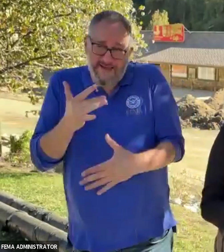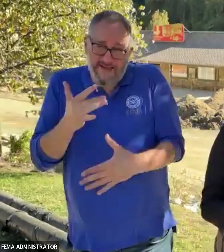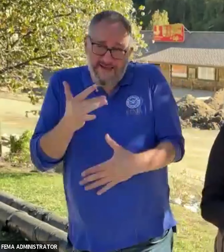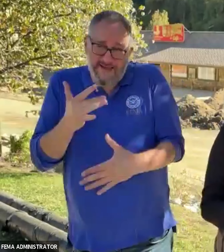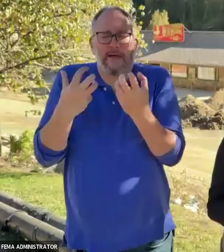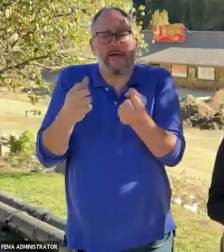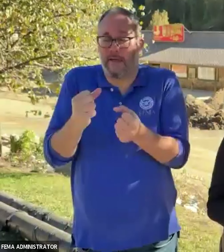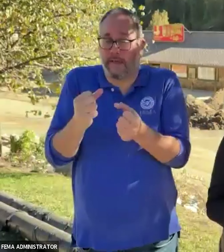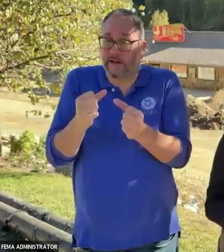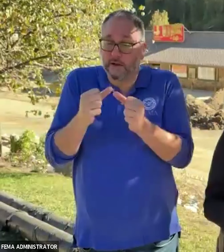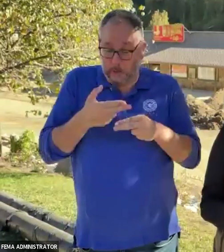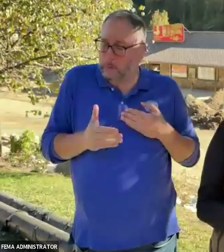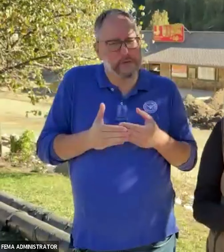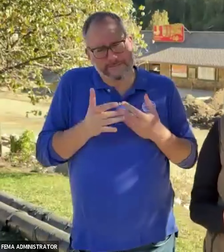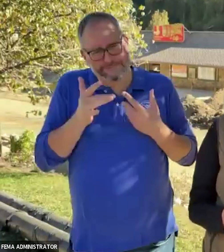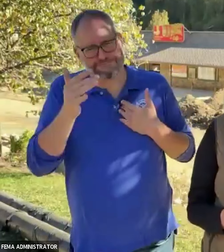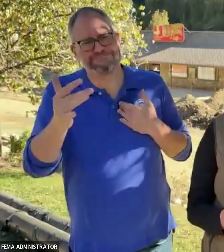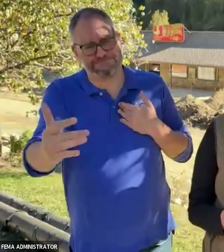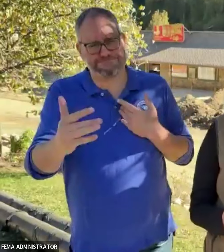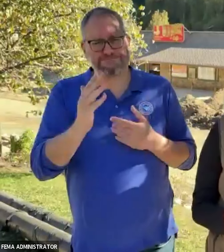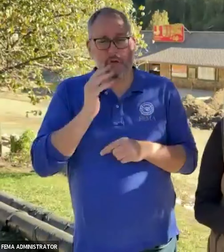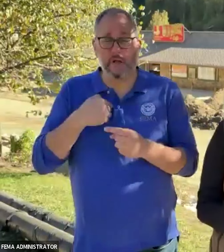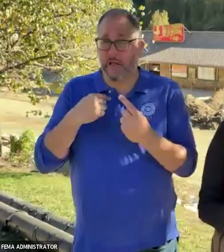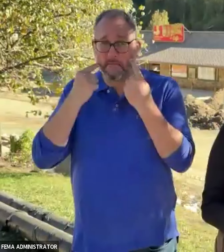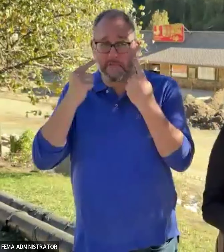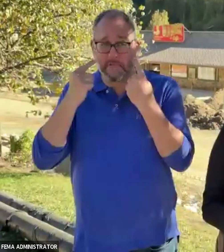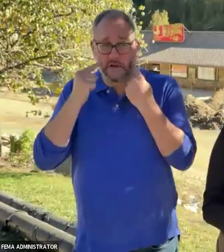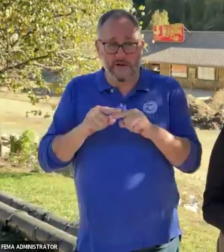is, in what I've seen is that we are truly all in this together.